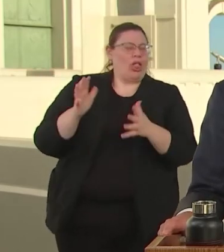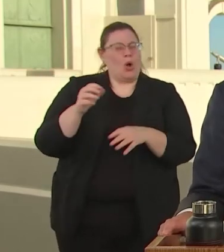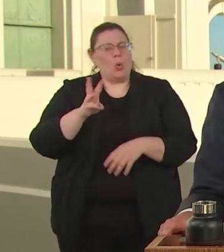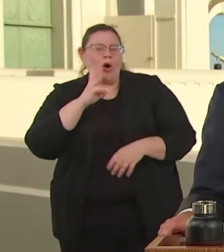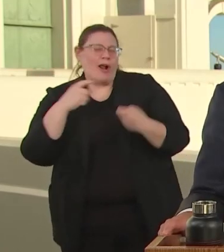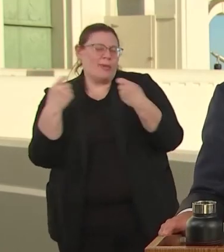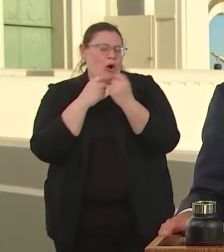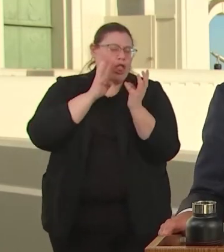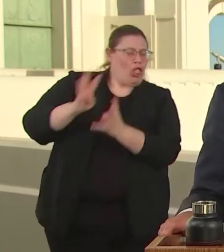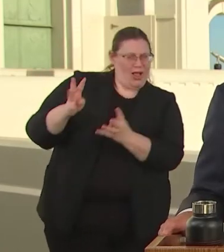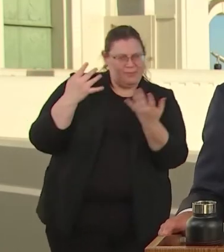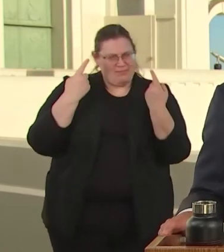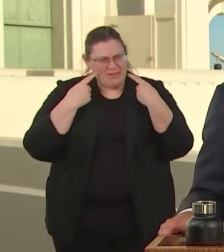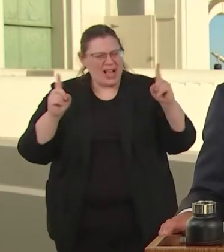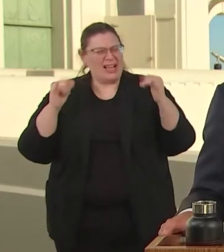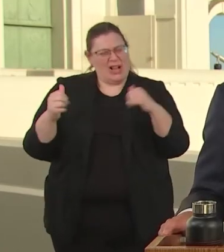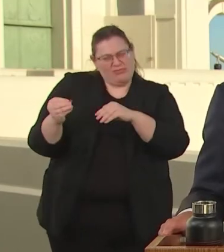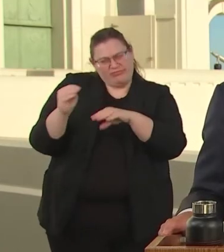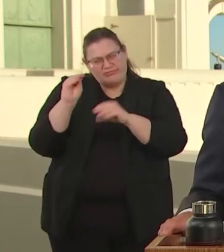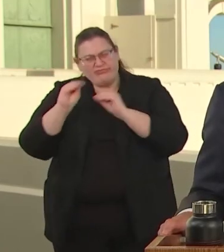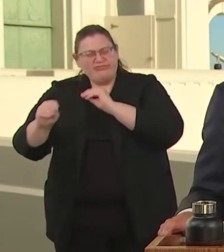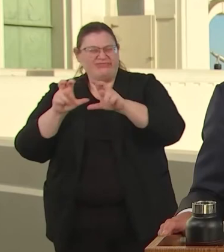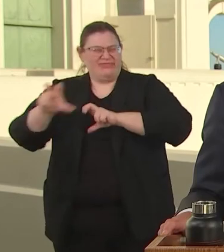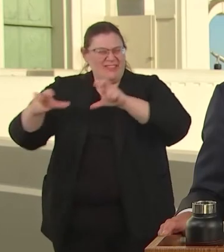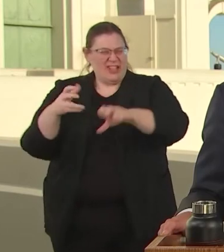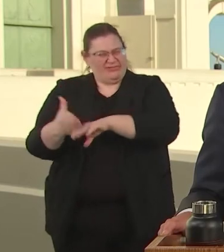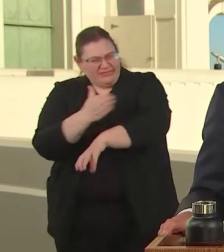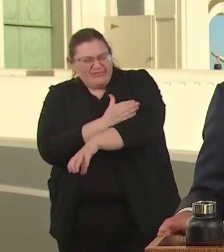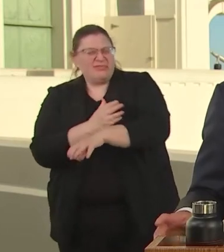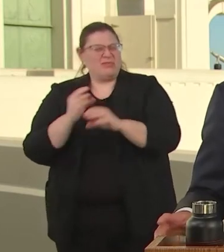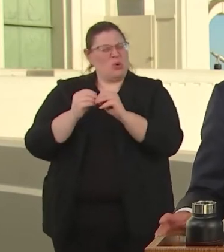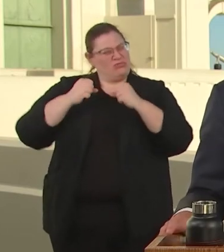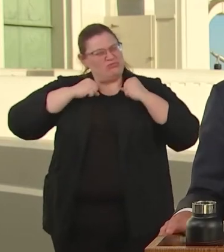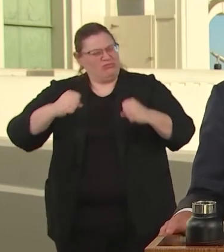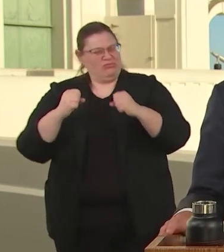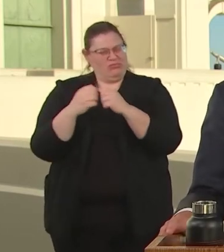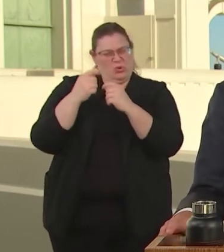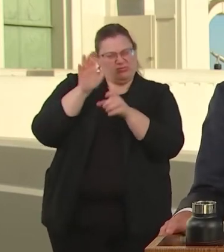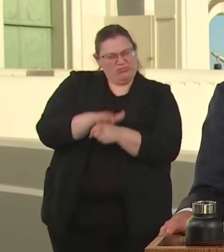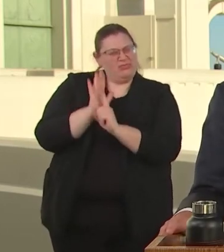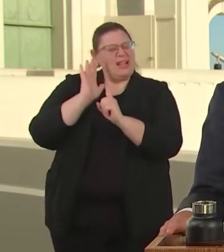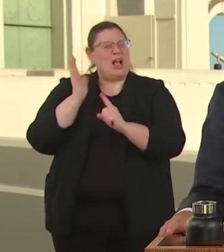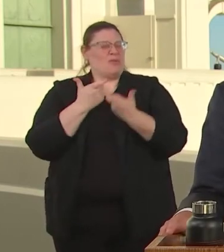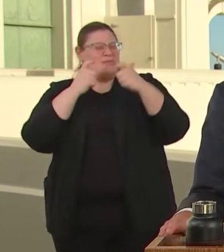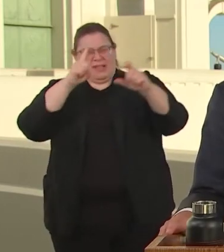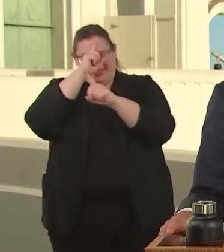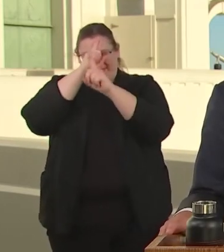MAKING OUR SYSTEM MORE RELIABLE AND BOLD. OPERATION NEXT, APPROPRIATELY CALLED.